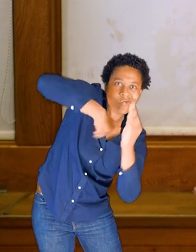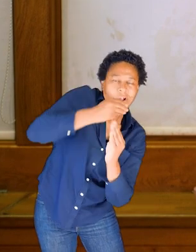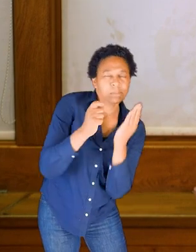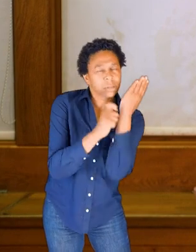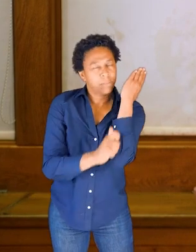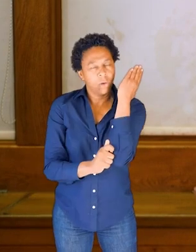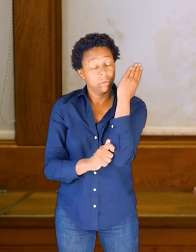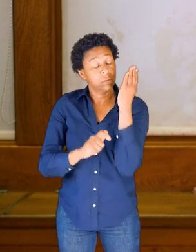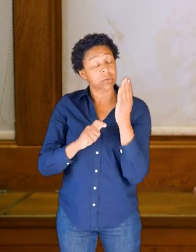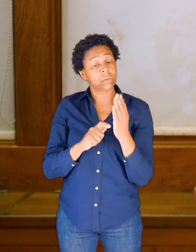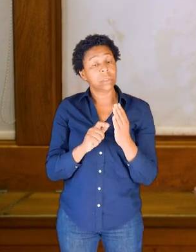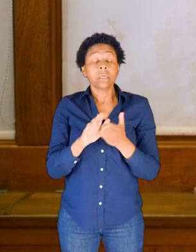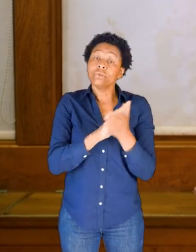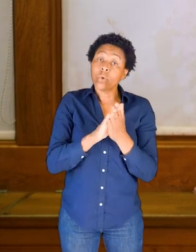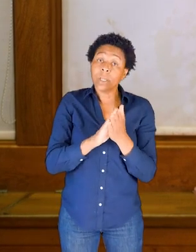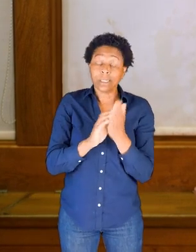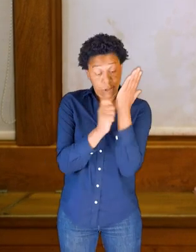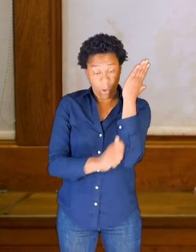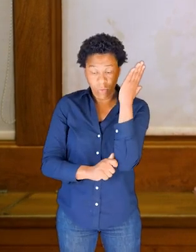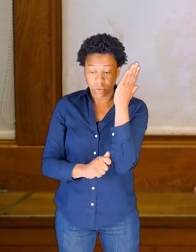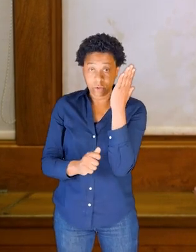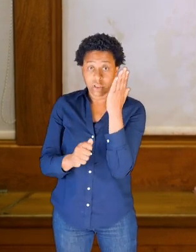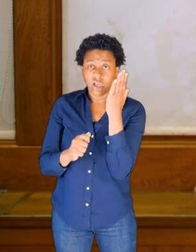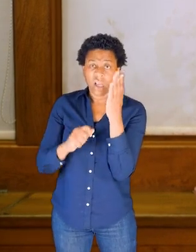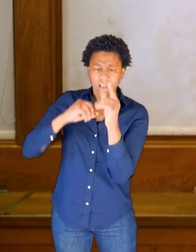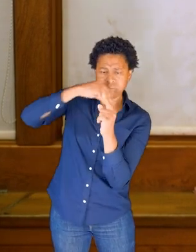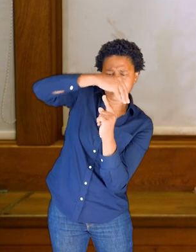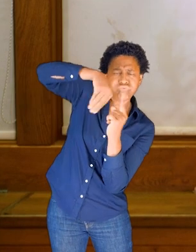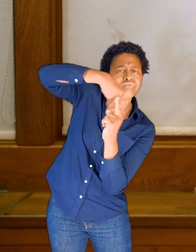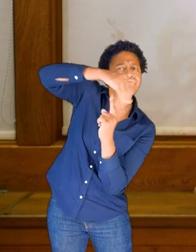as if the bones could swim through these fluid tissues.